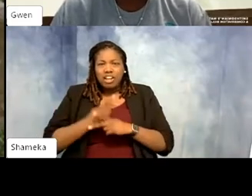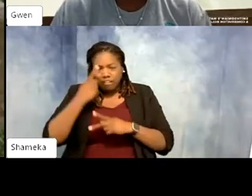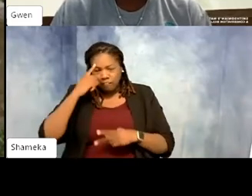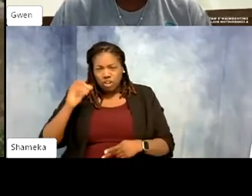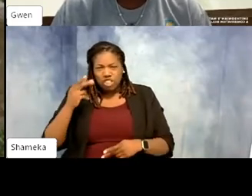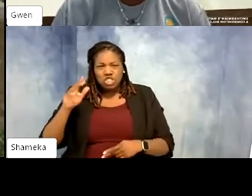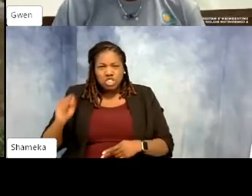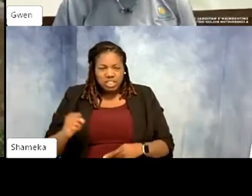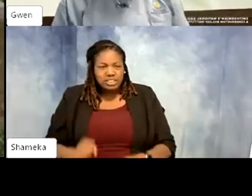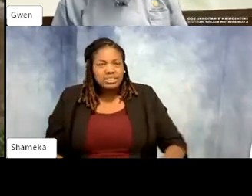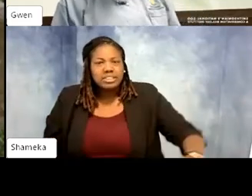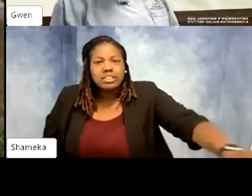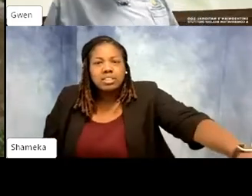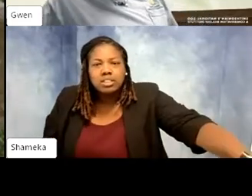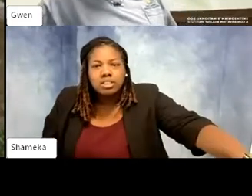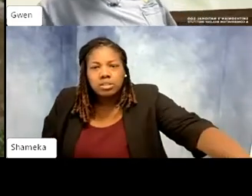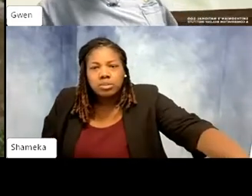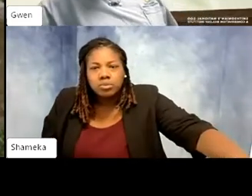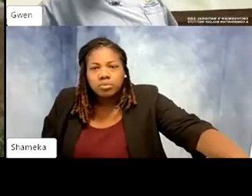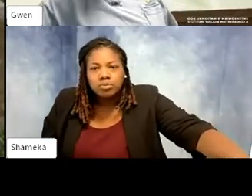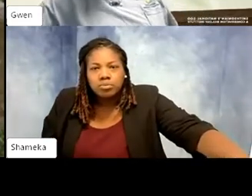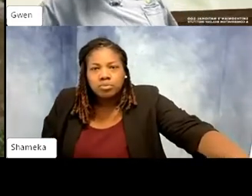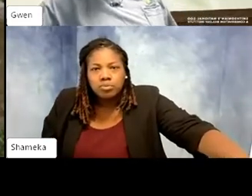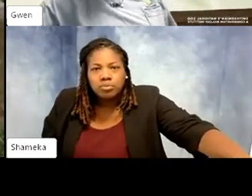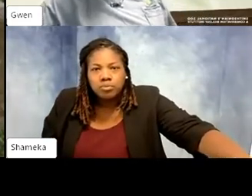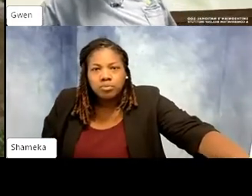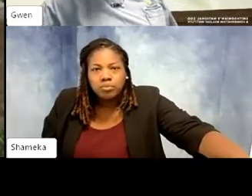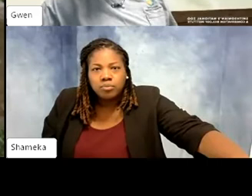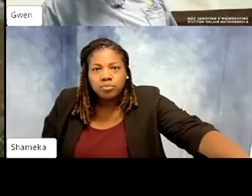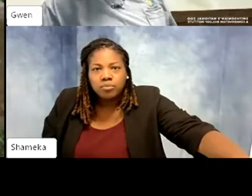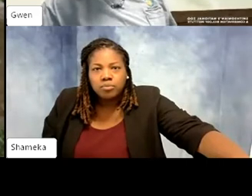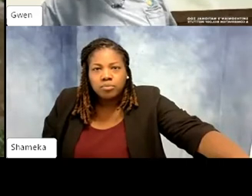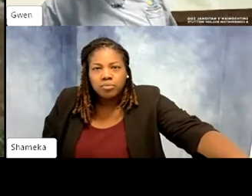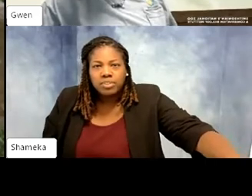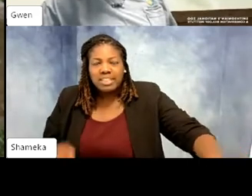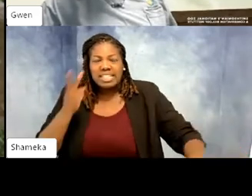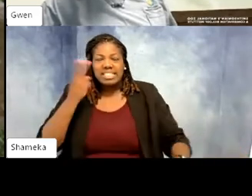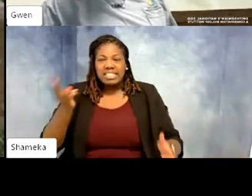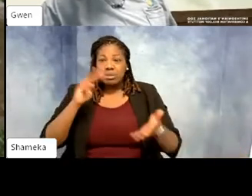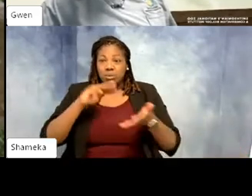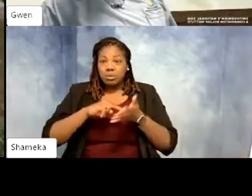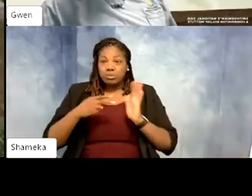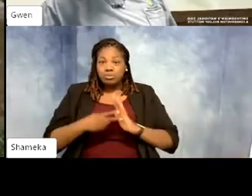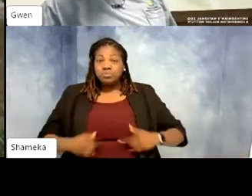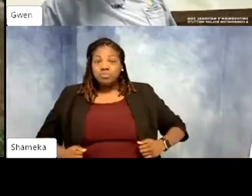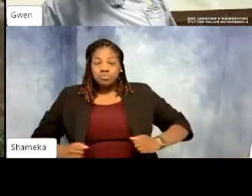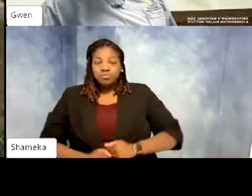and let's see if they can put on their zookeeper hats and see what this career is all about.